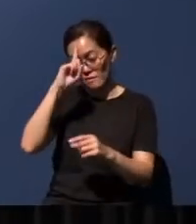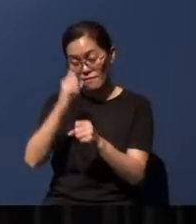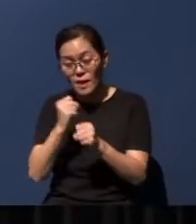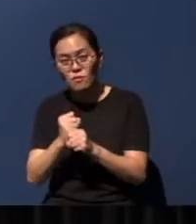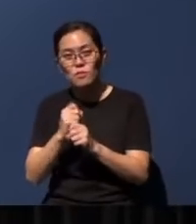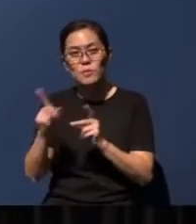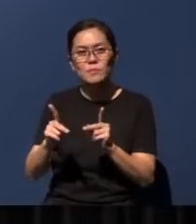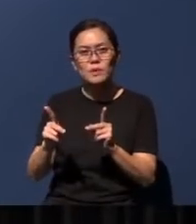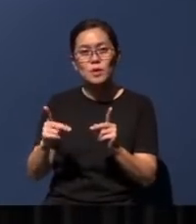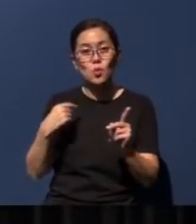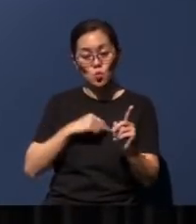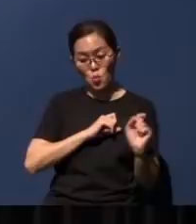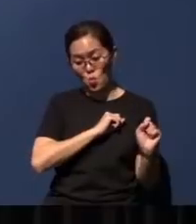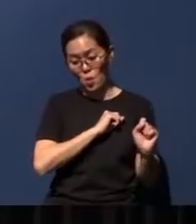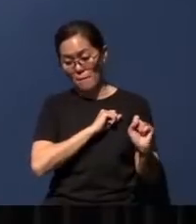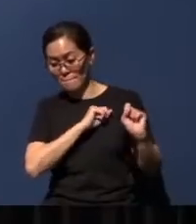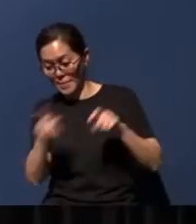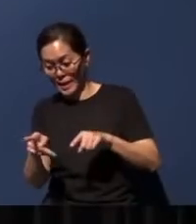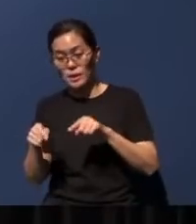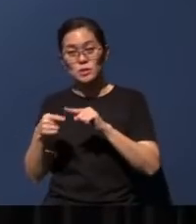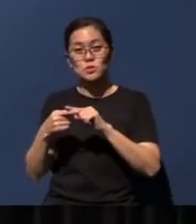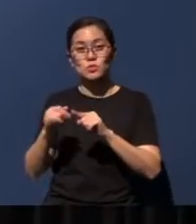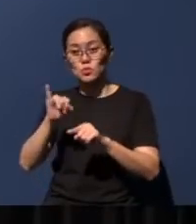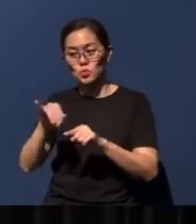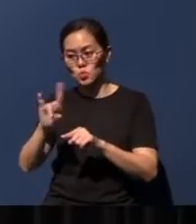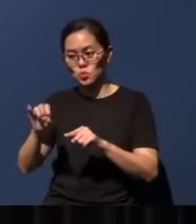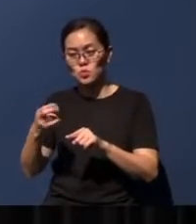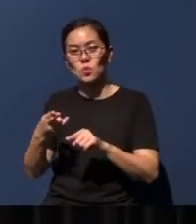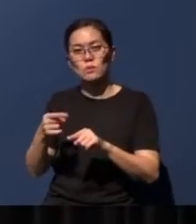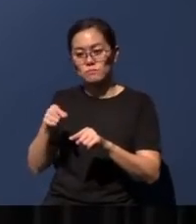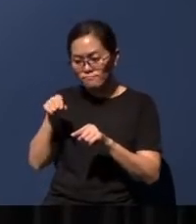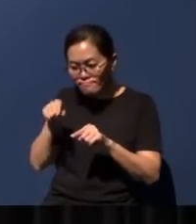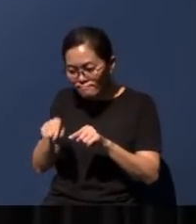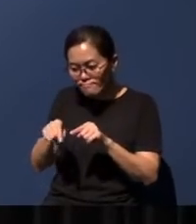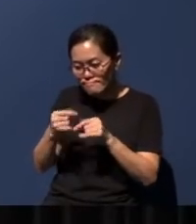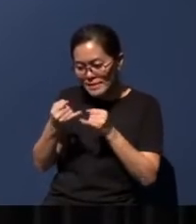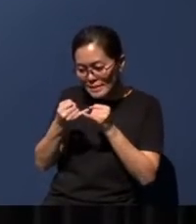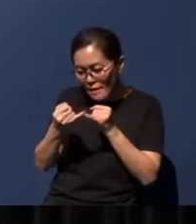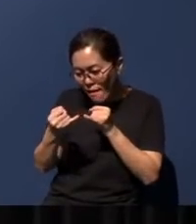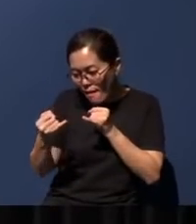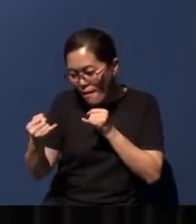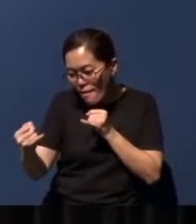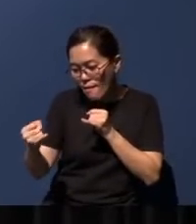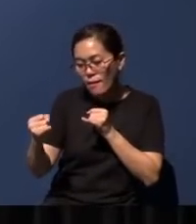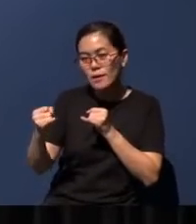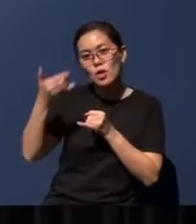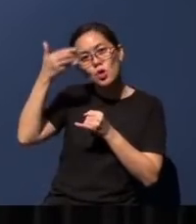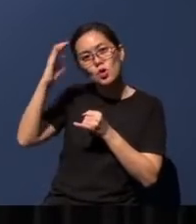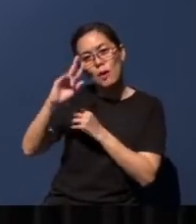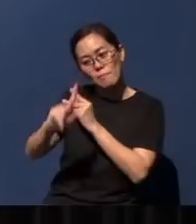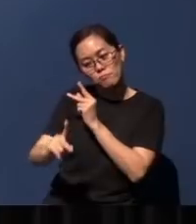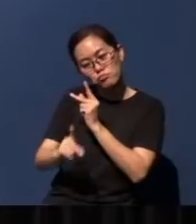who returned to Judah, God preserved this line of faithful remnants. 500 years later